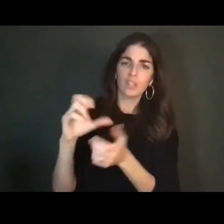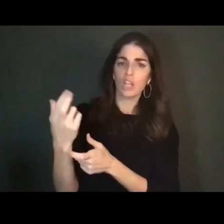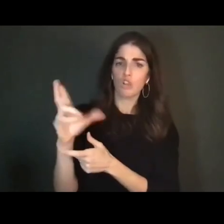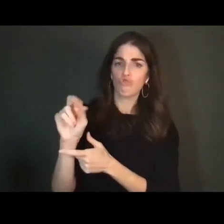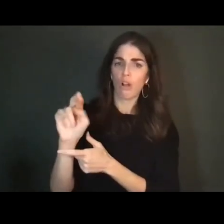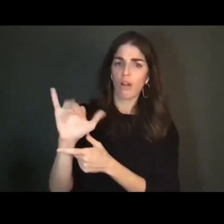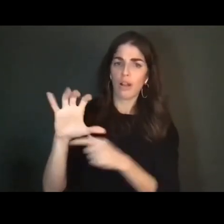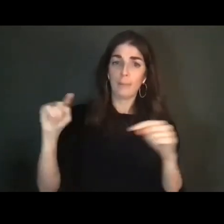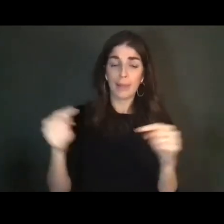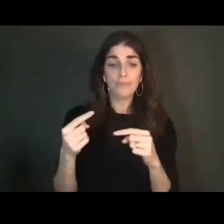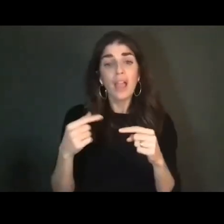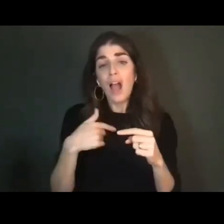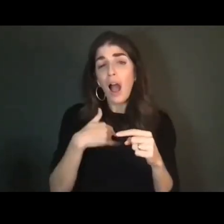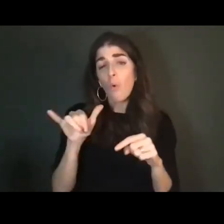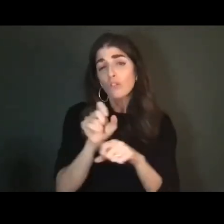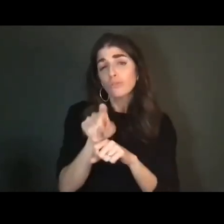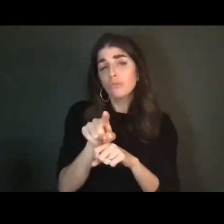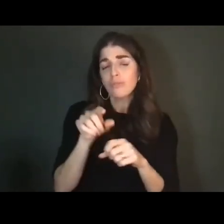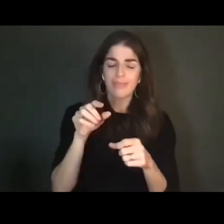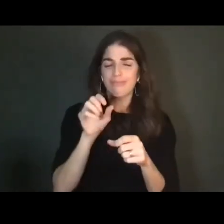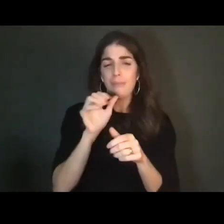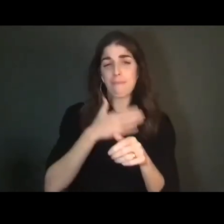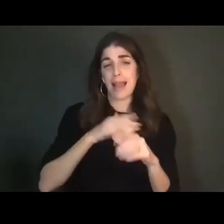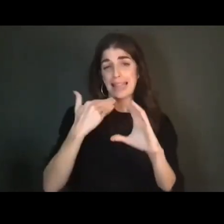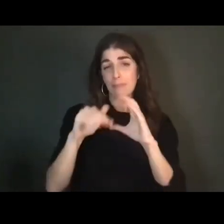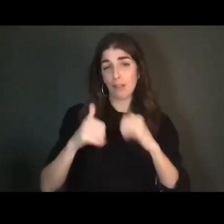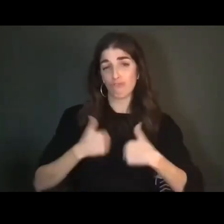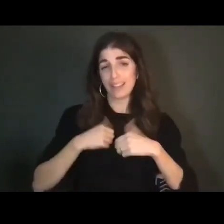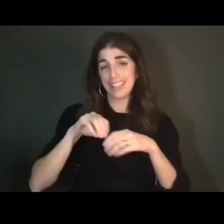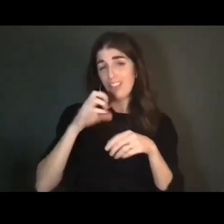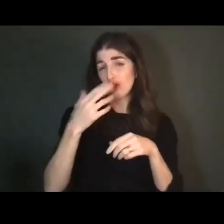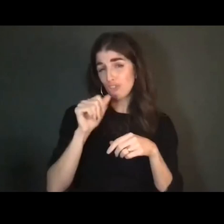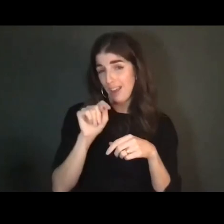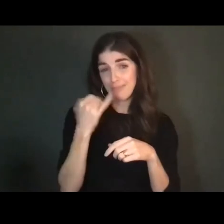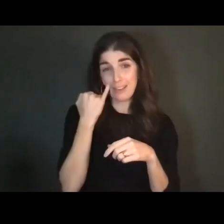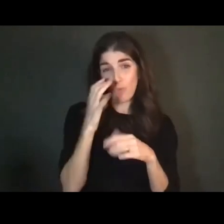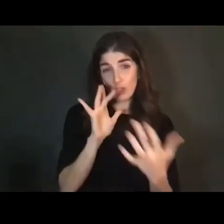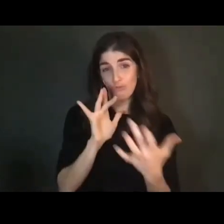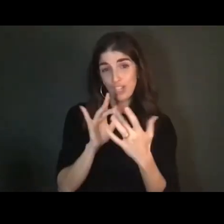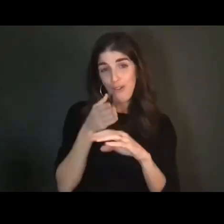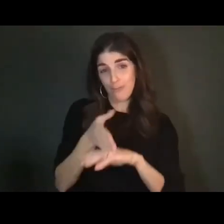and you'd like to ask any questions or make any comments. And with that, I will try this